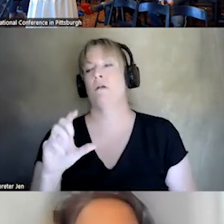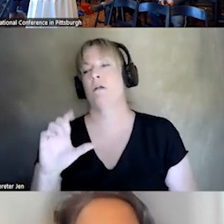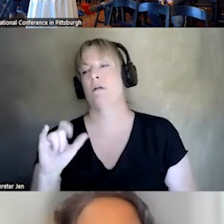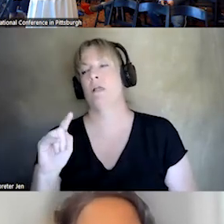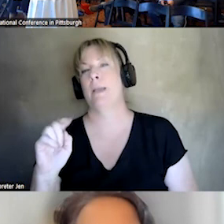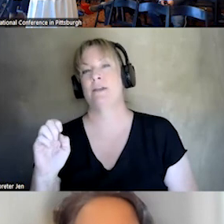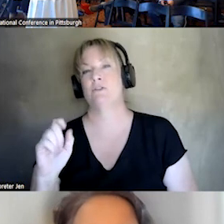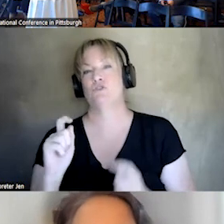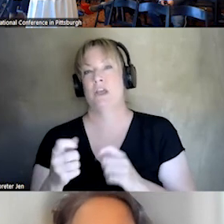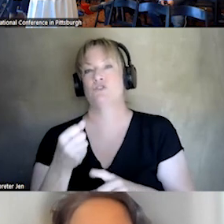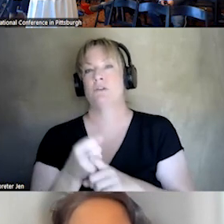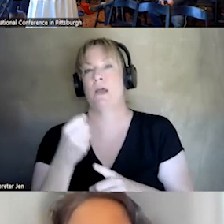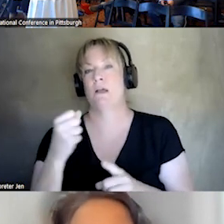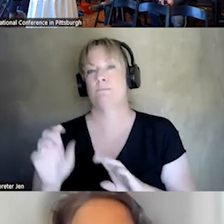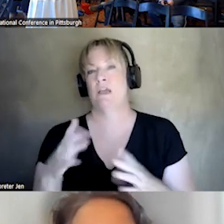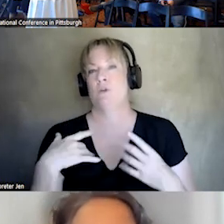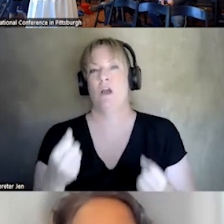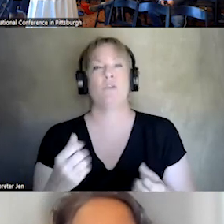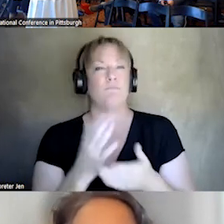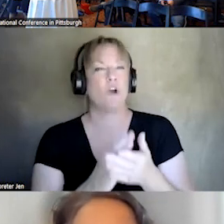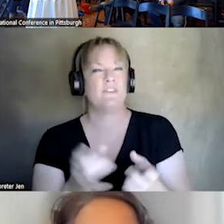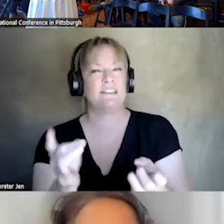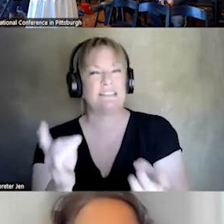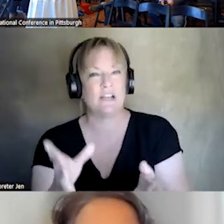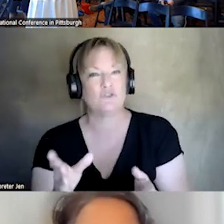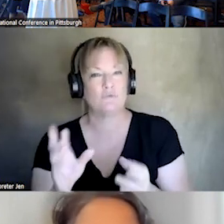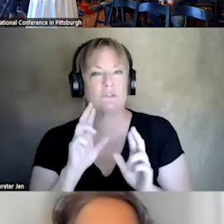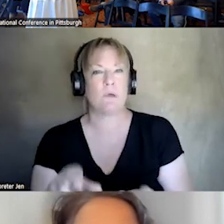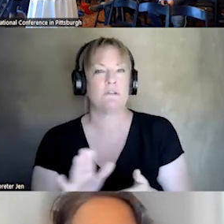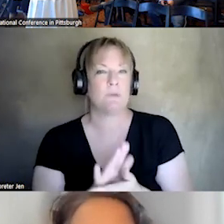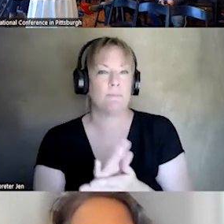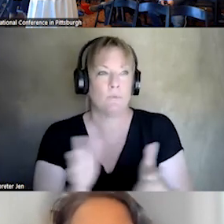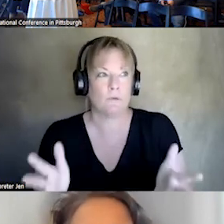PART OF OUR DISASTER RESPONSE PAPERS THAT WE ARE TRYING TO PROMOTE FOR PEOPLE.